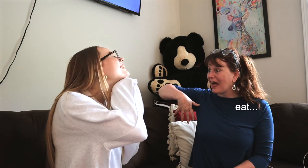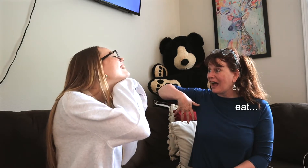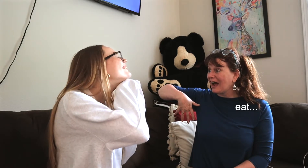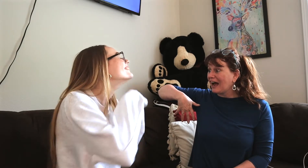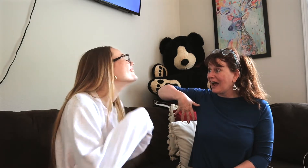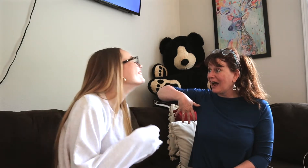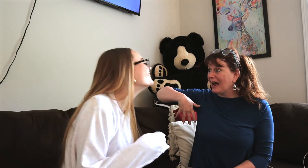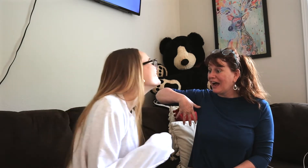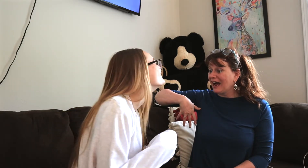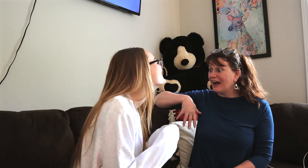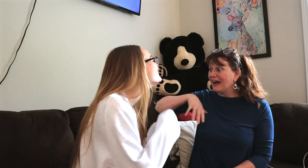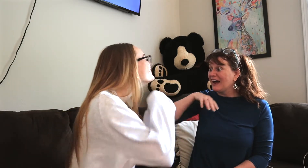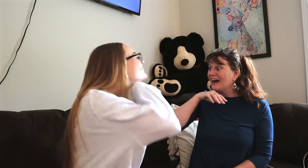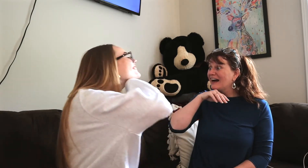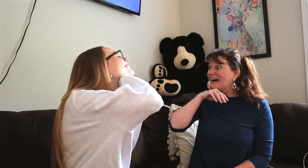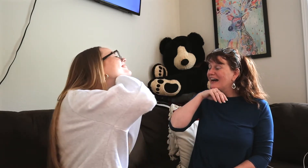*laughing*